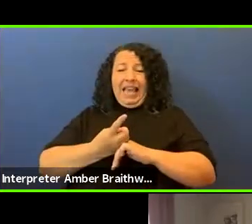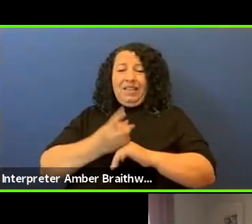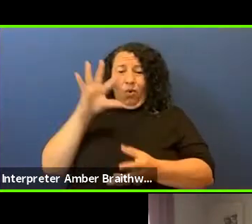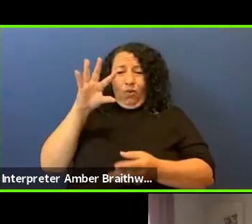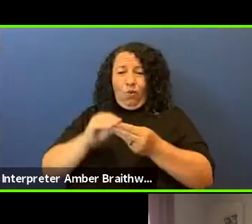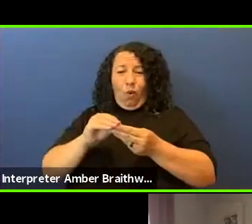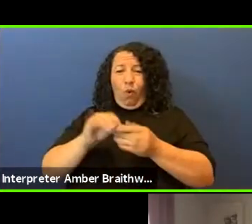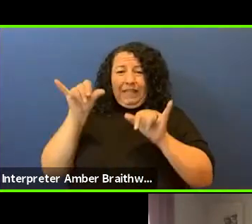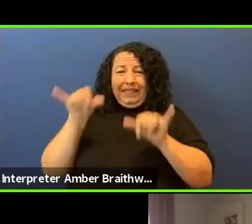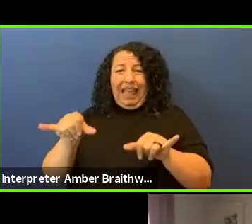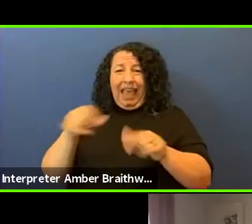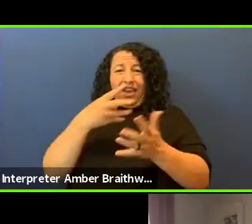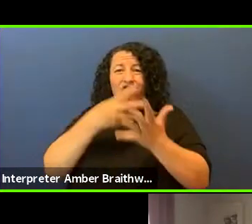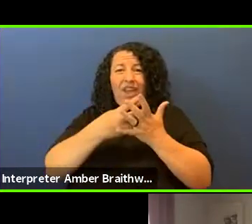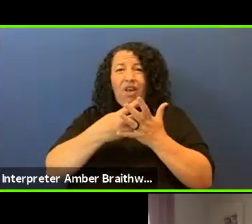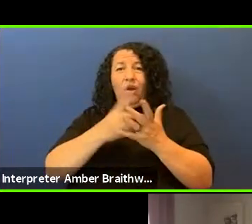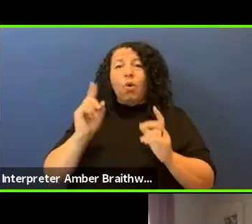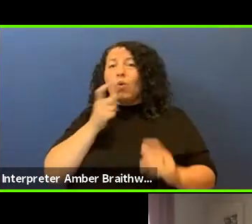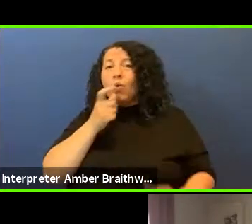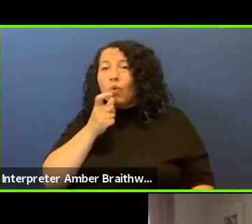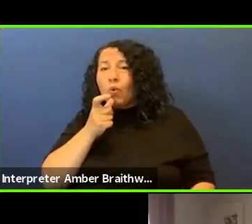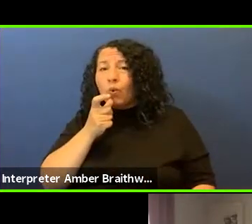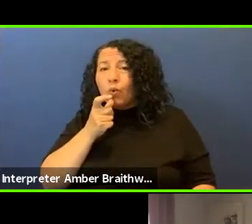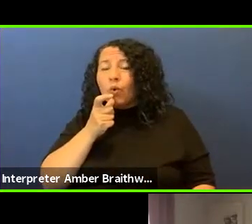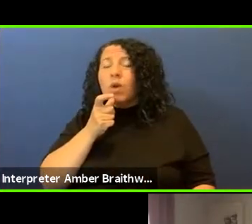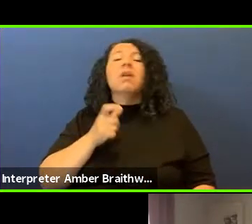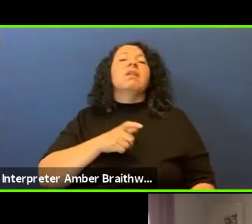are spent by Native American people here in Pennington County